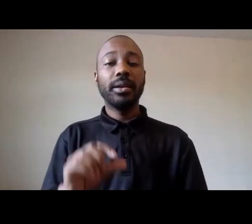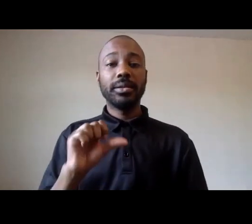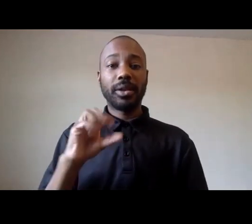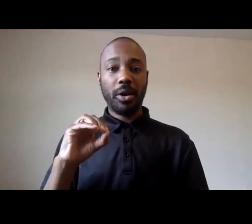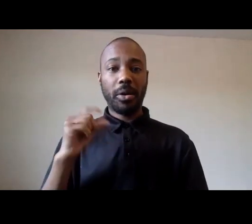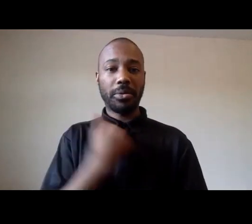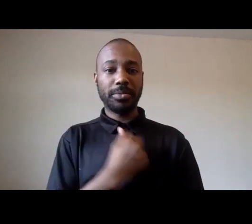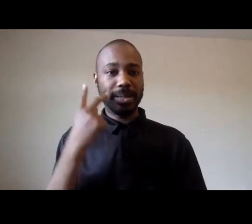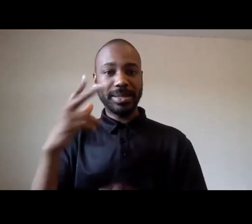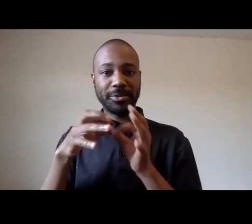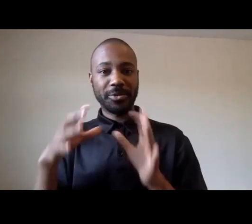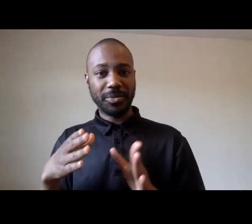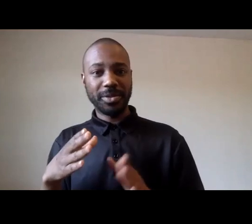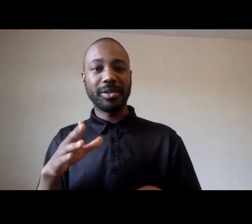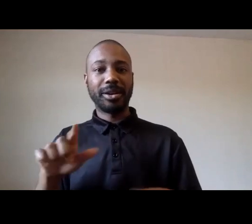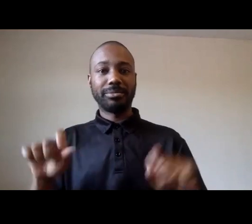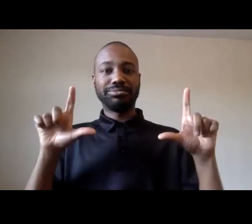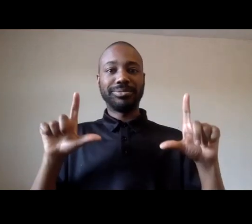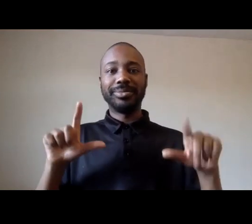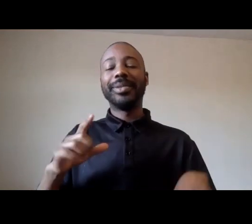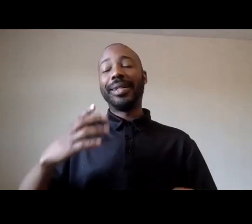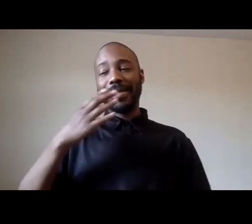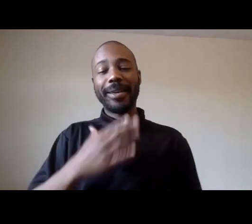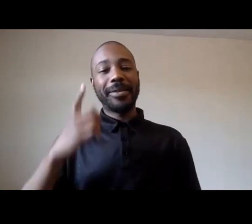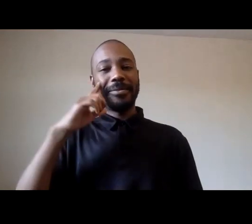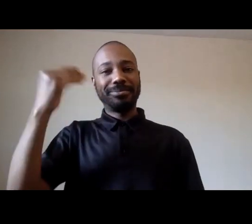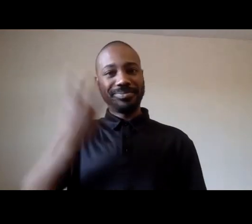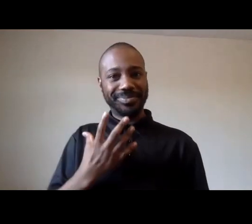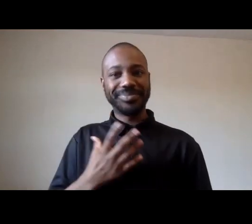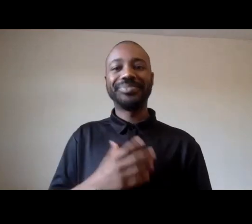on the screen thank you for alerting me to that um